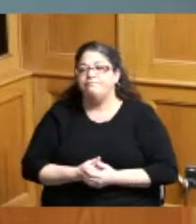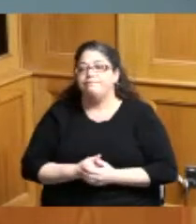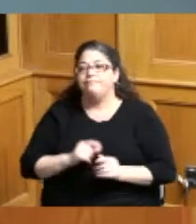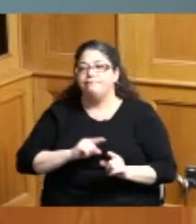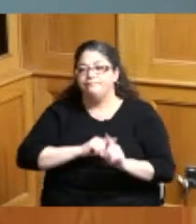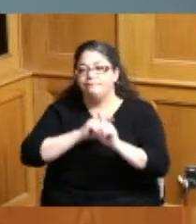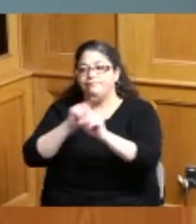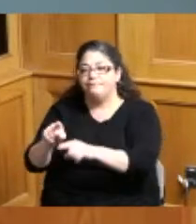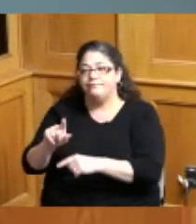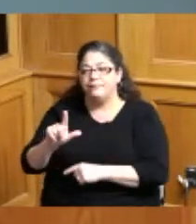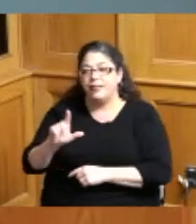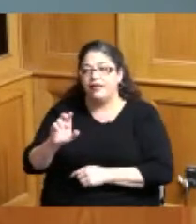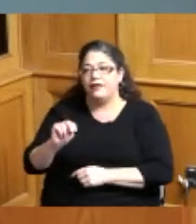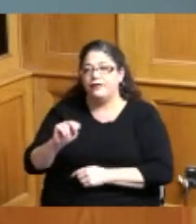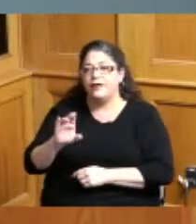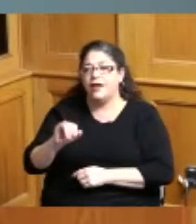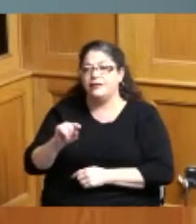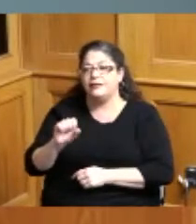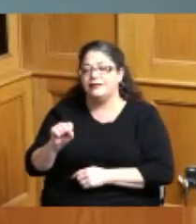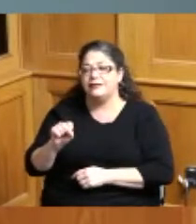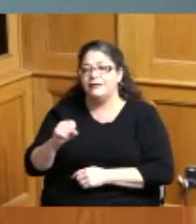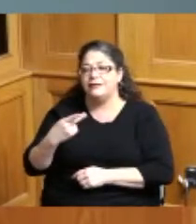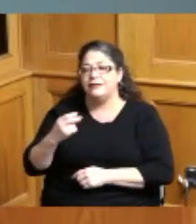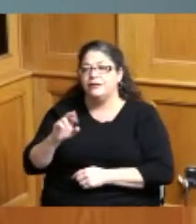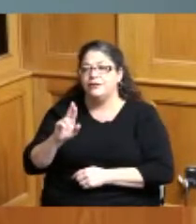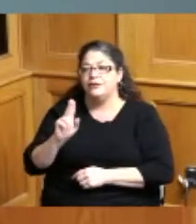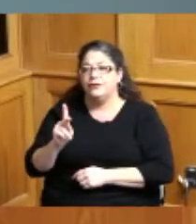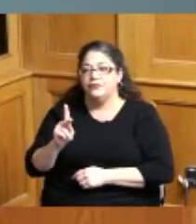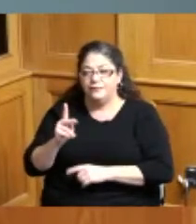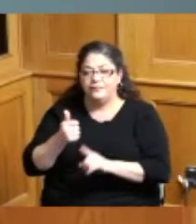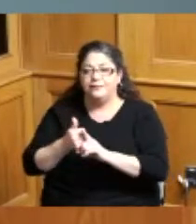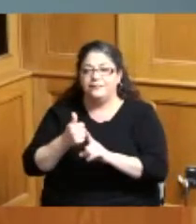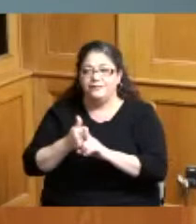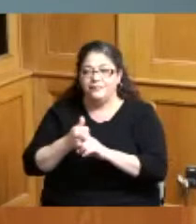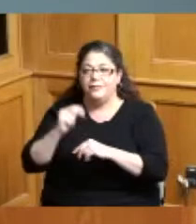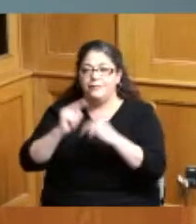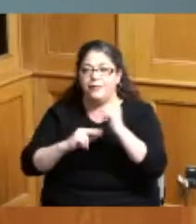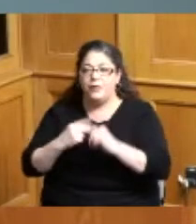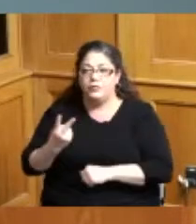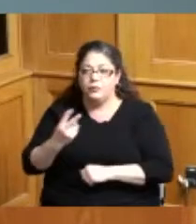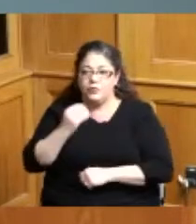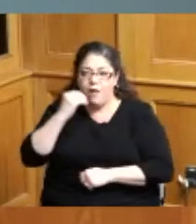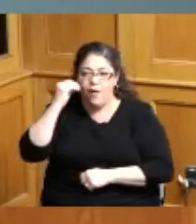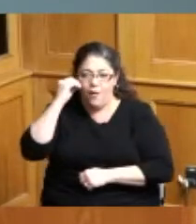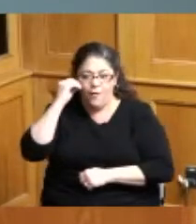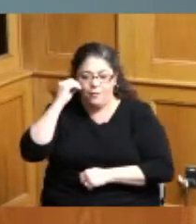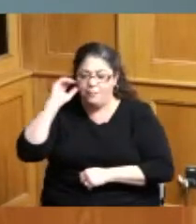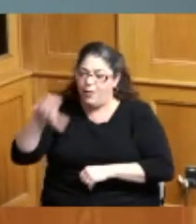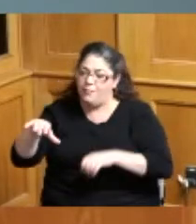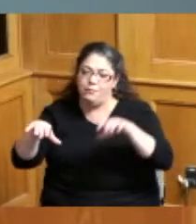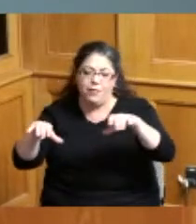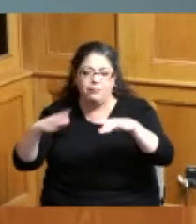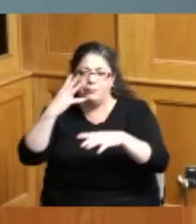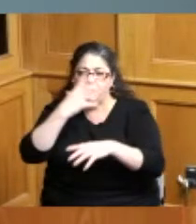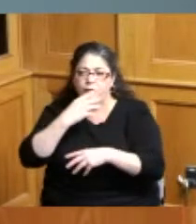Lincoln Heights herc provided they built two homes beautiful absolutely beautiful homes and they're